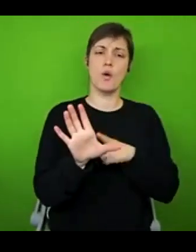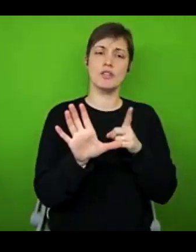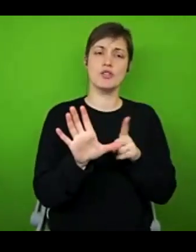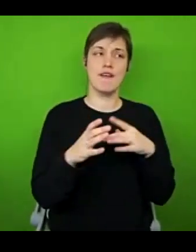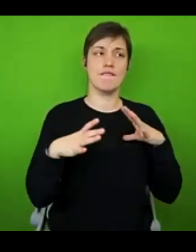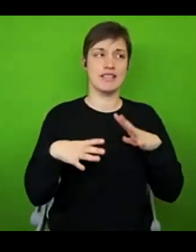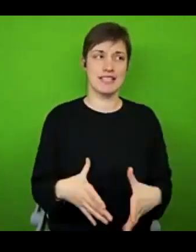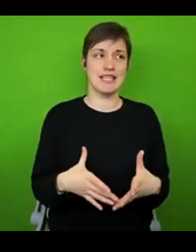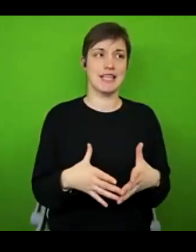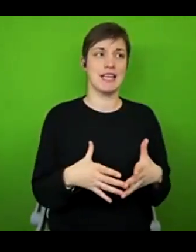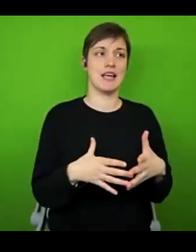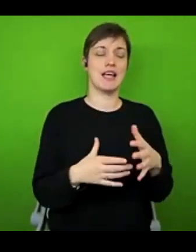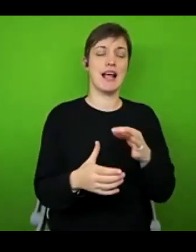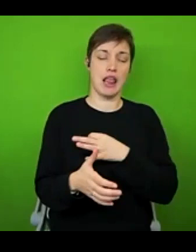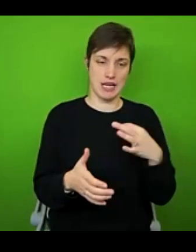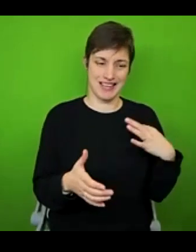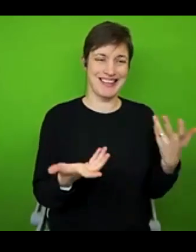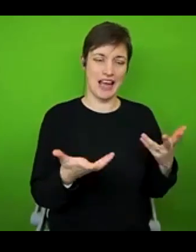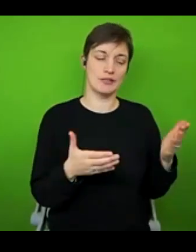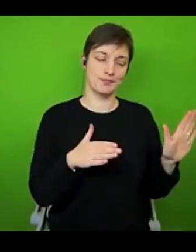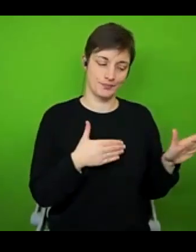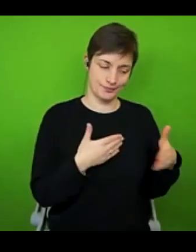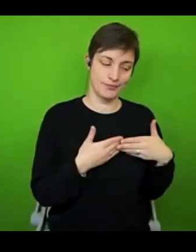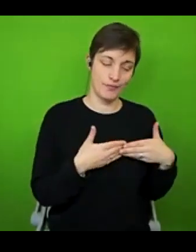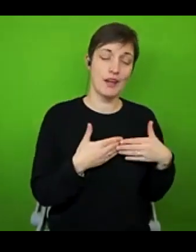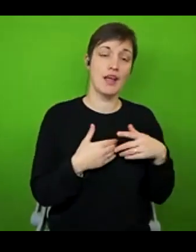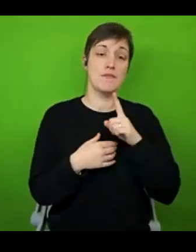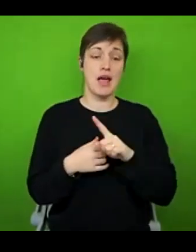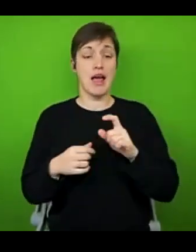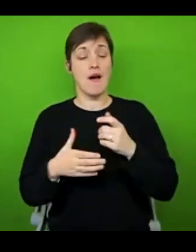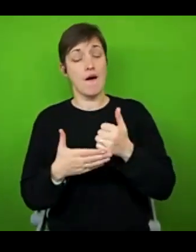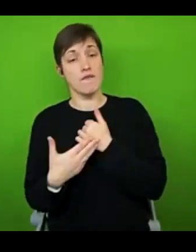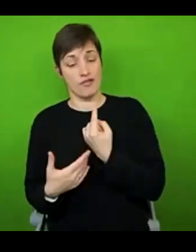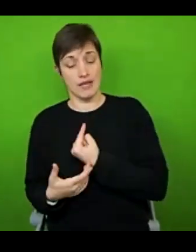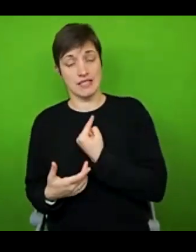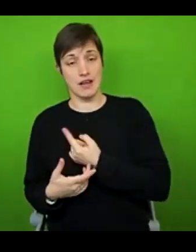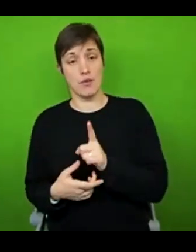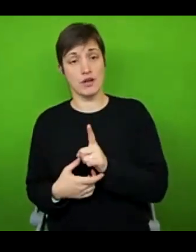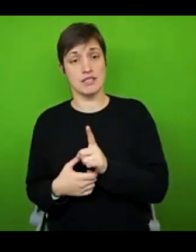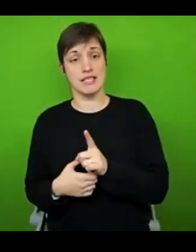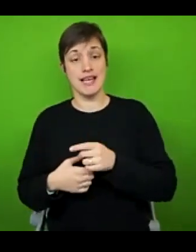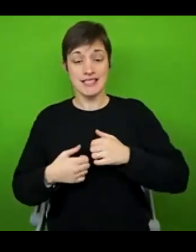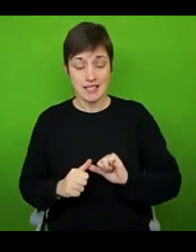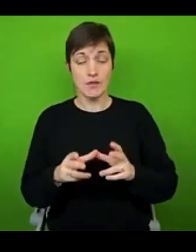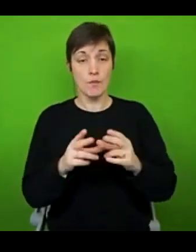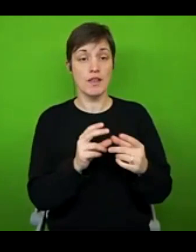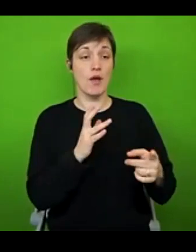winding down. But the most helpful thing for me as an individual was simply sitting down with an OT, who looked,